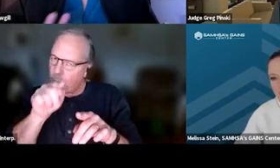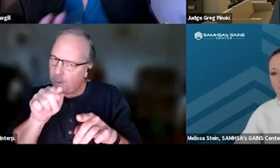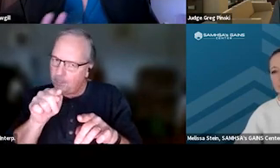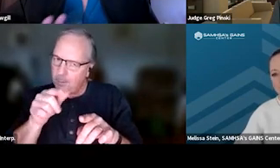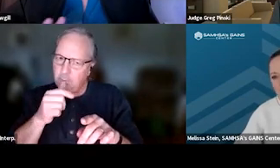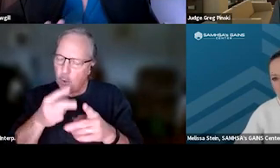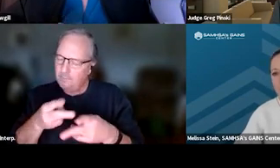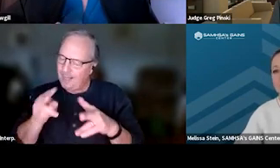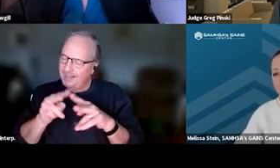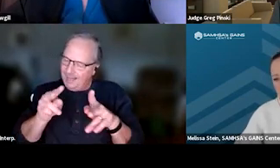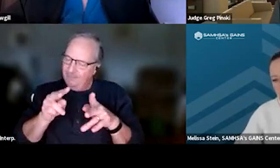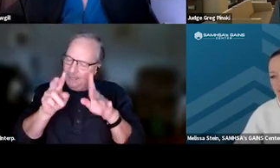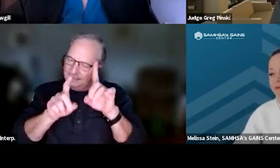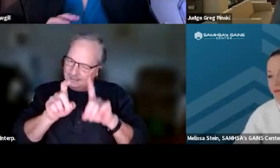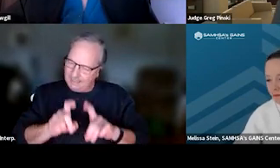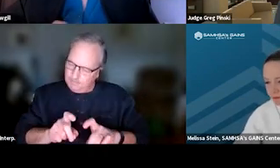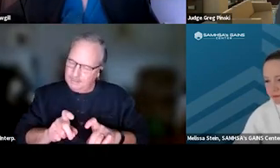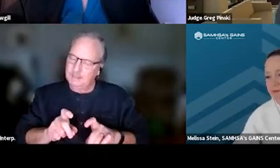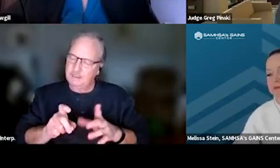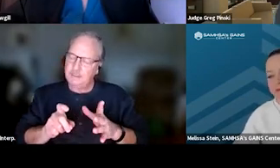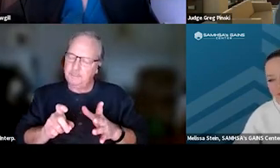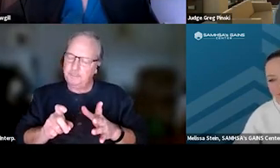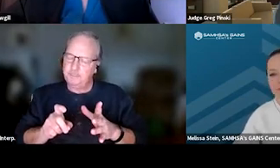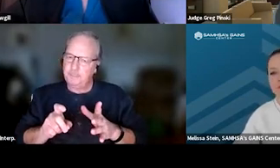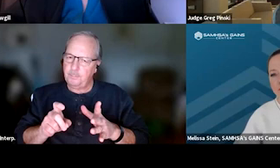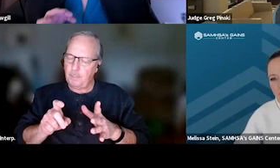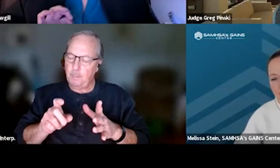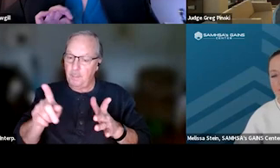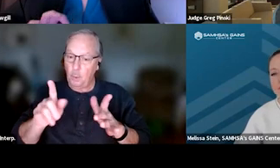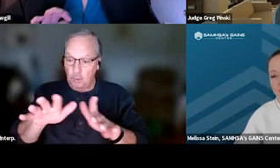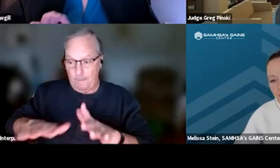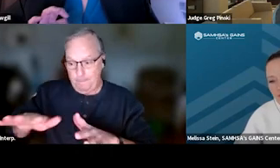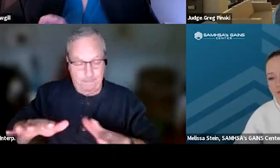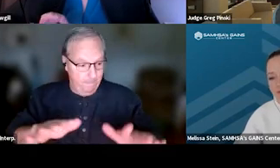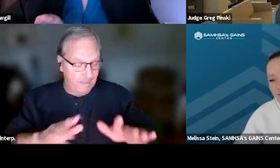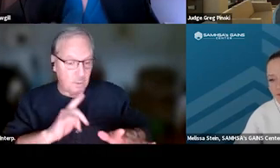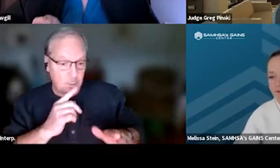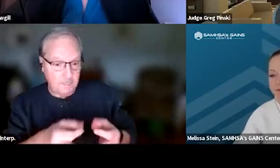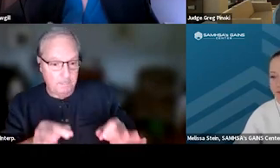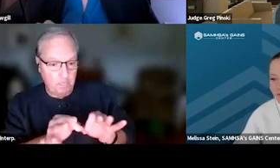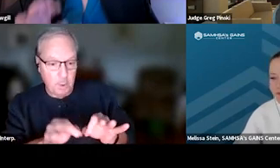you're not gonna be able to make good decisions. But then those phases are really important because you wanna have realistic expectations.